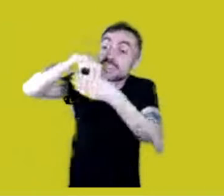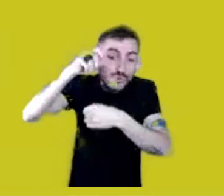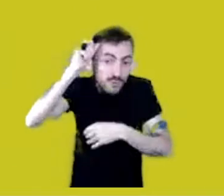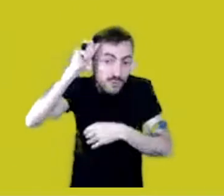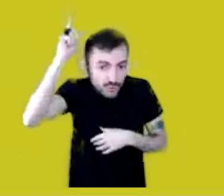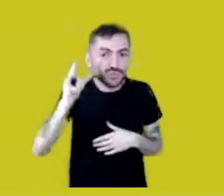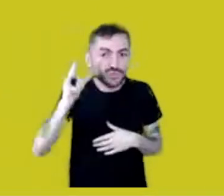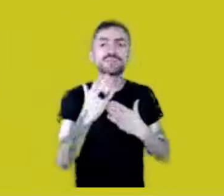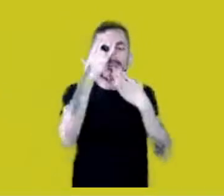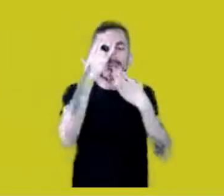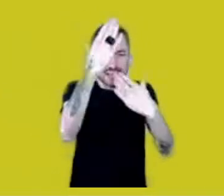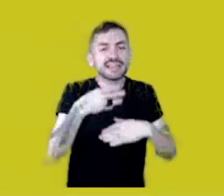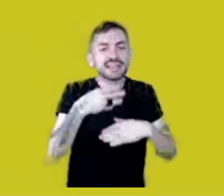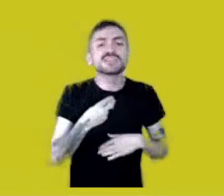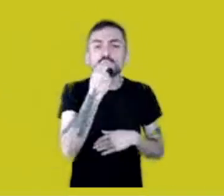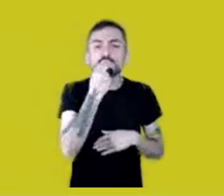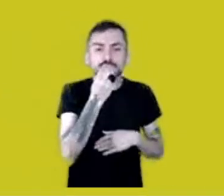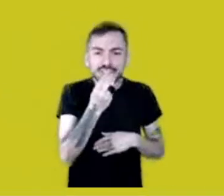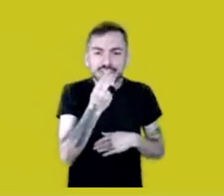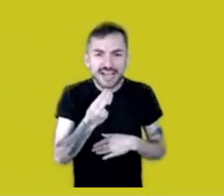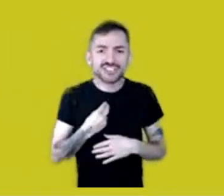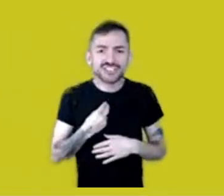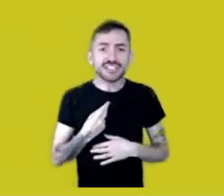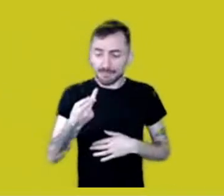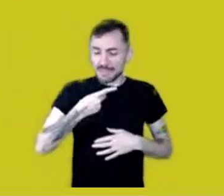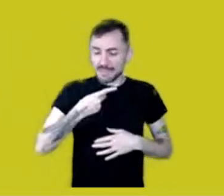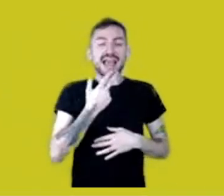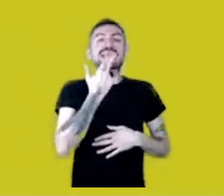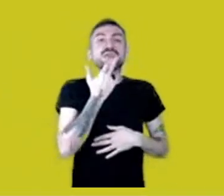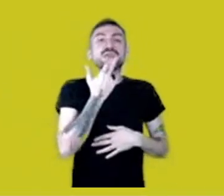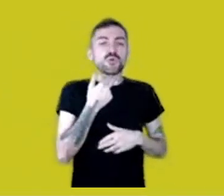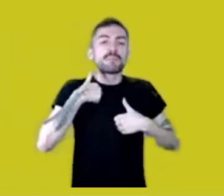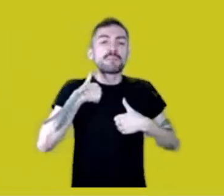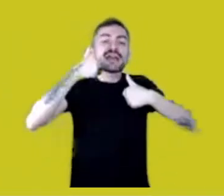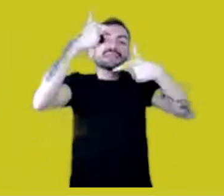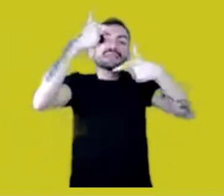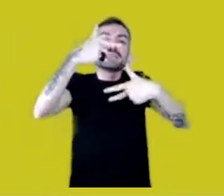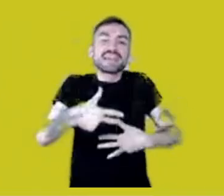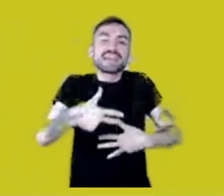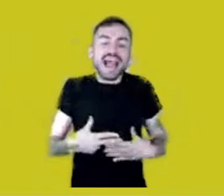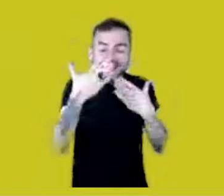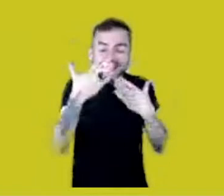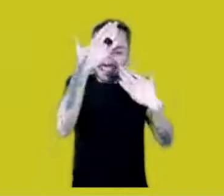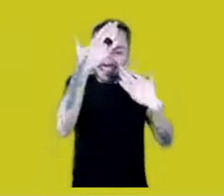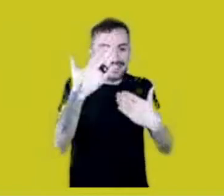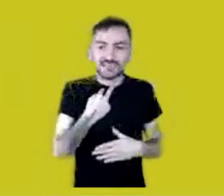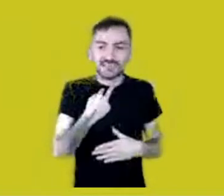there are no words in my language to say how good this was. Thank you.